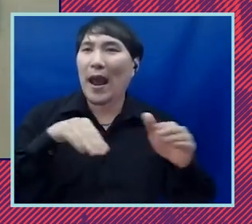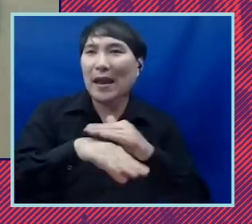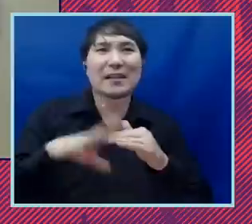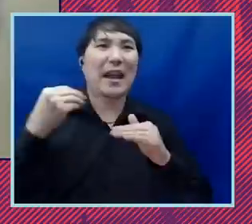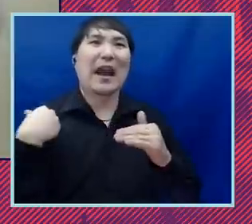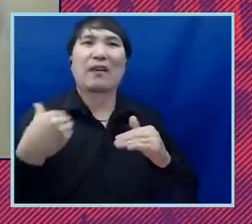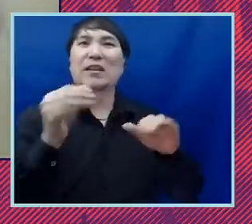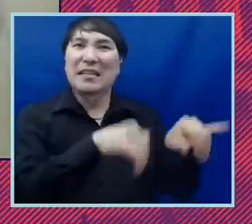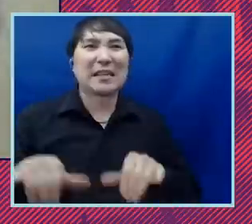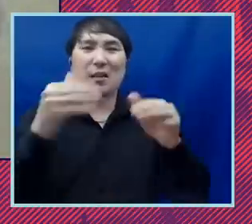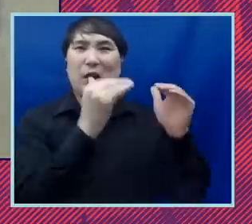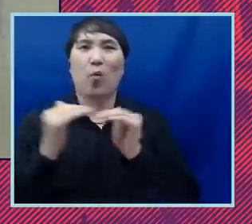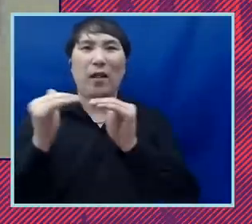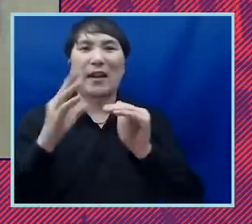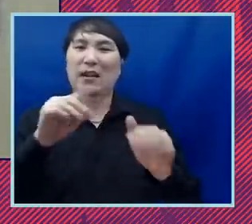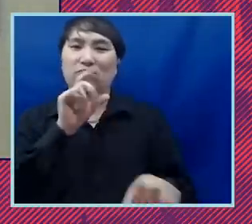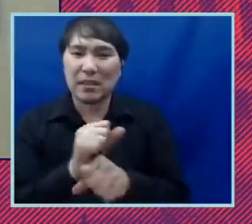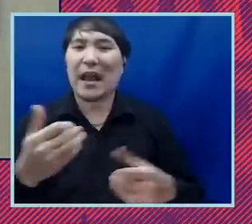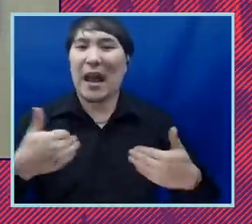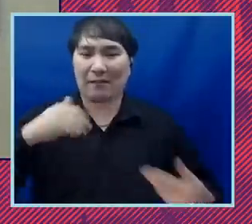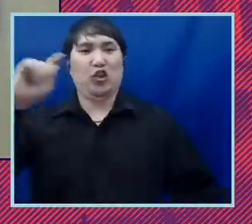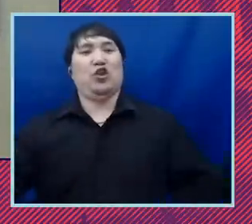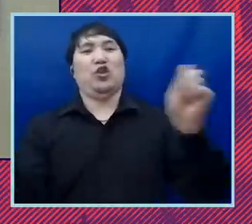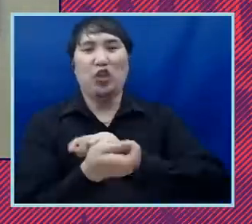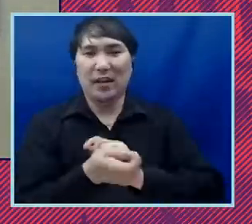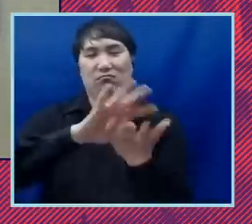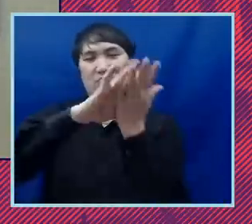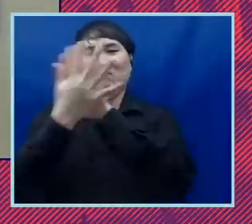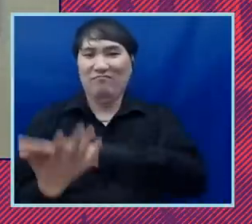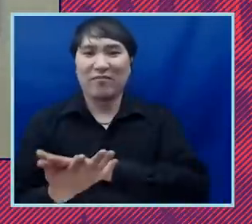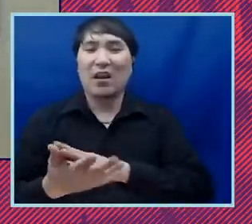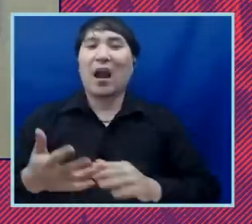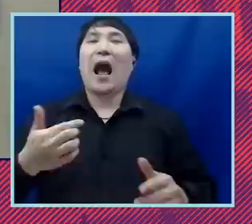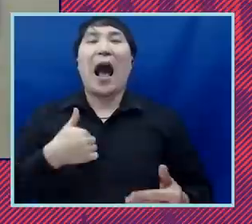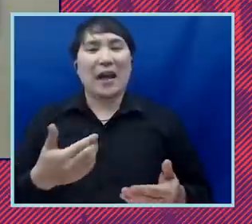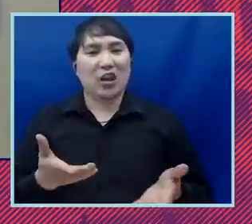make real change happen i encourage you to join me and sign up for people power to find out how